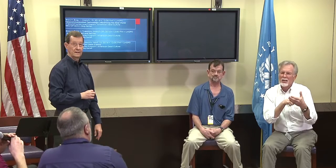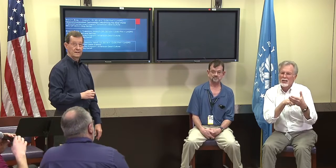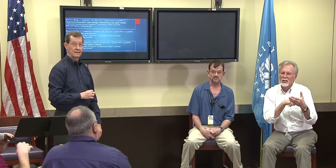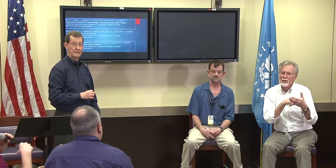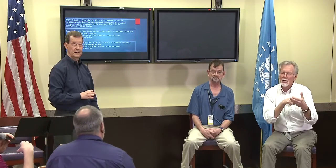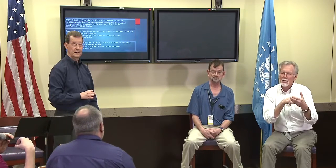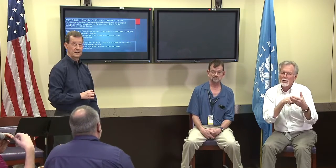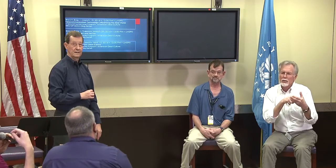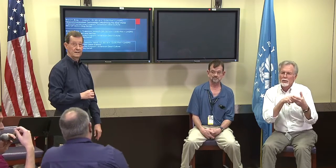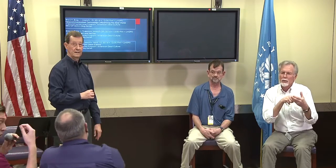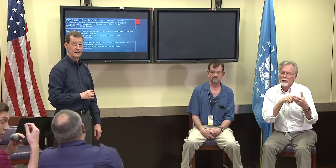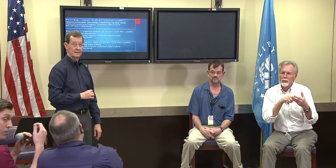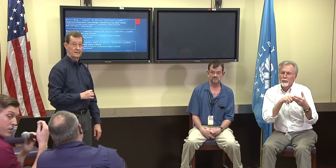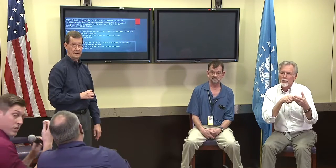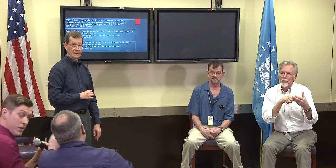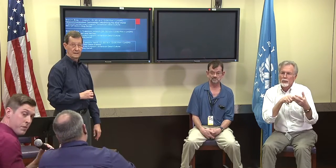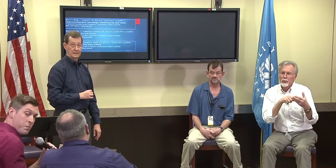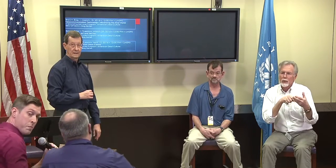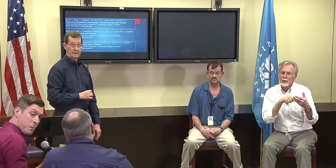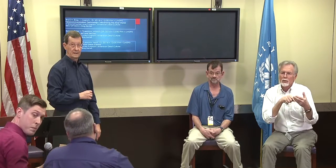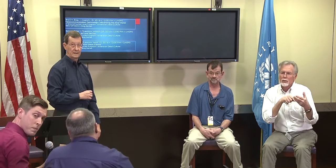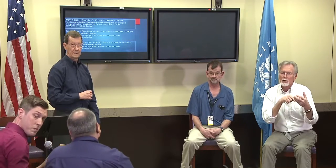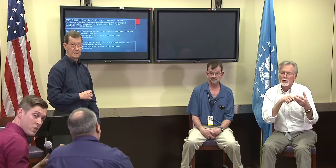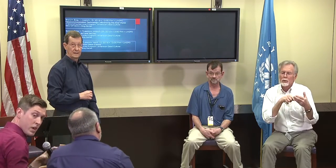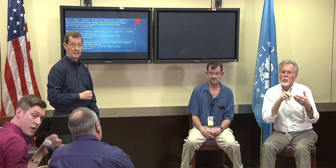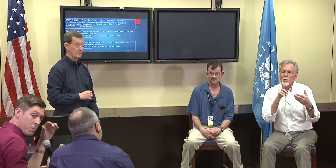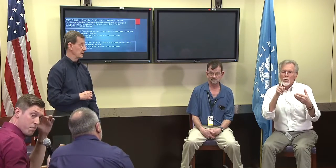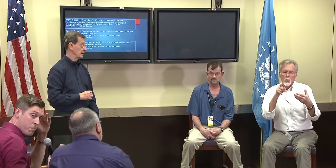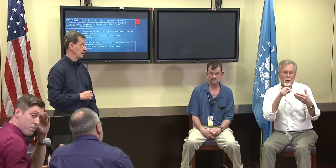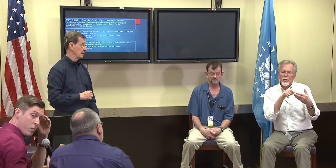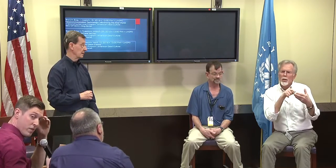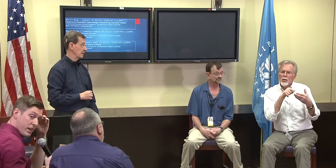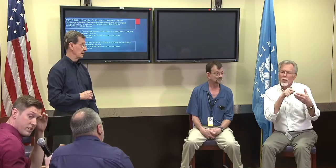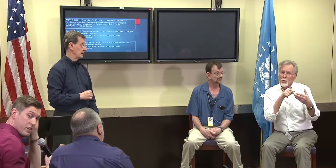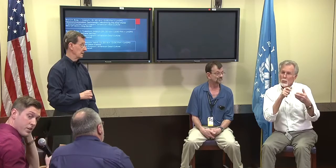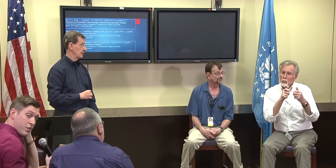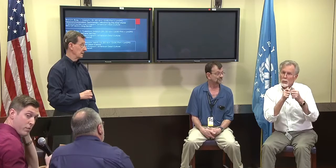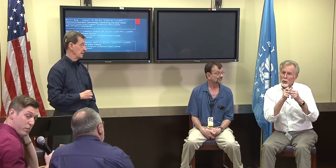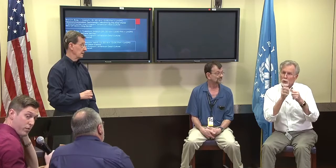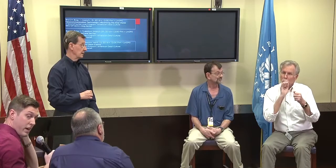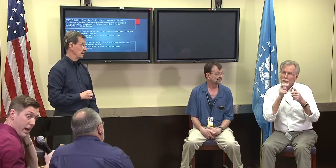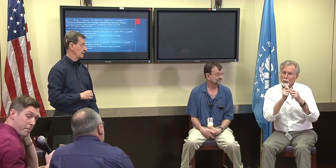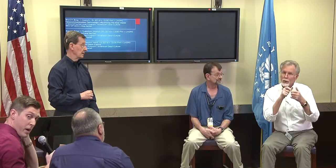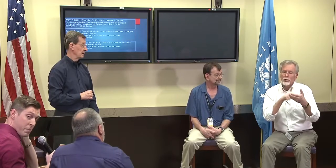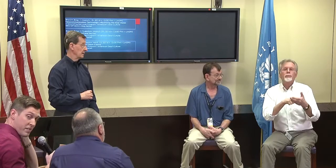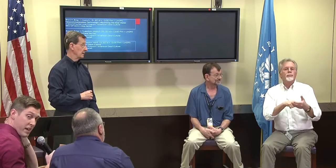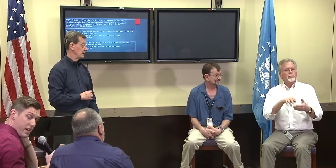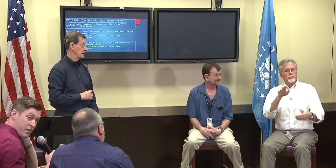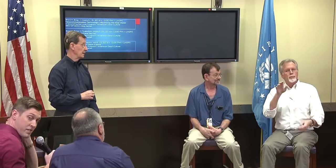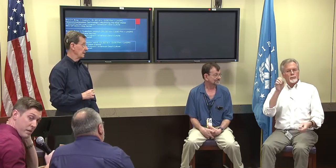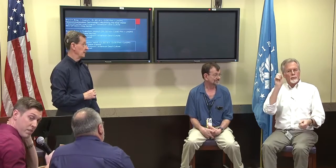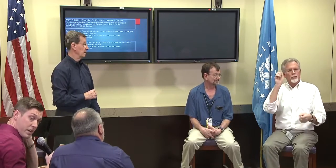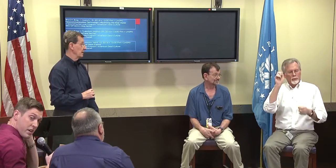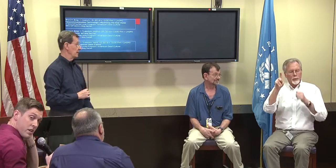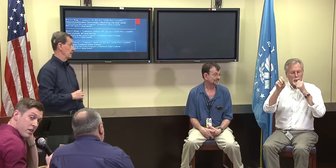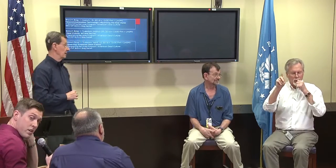If you have like a cell phone and a mobile device and you are able to put that app up, is that not the same thing?